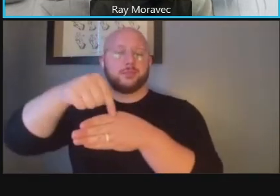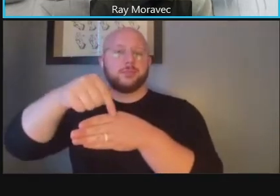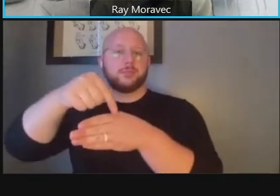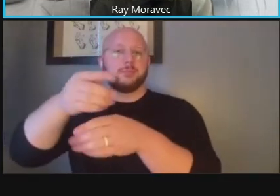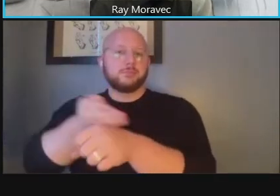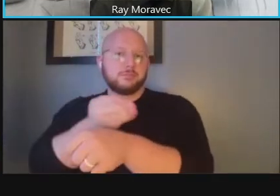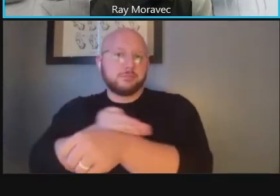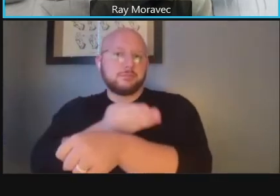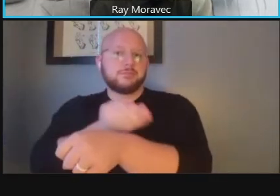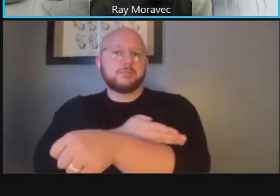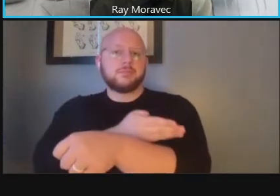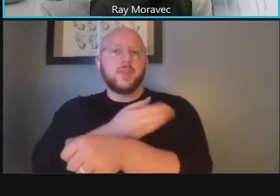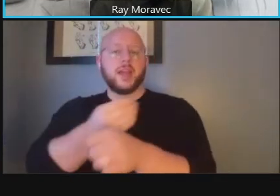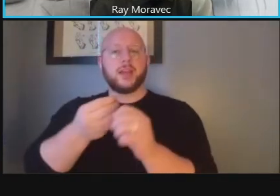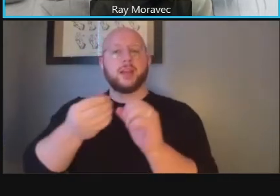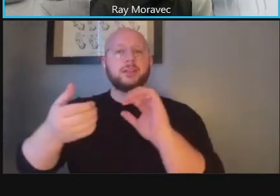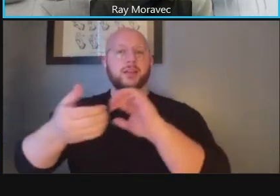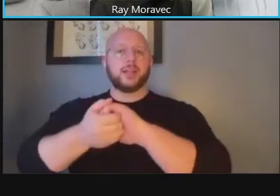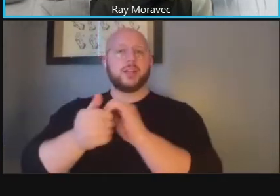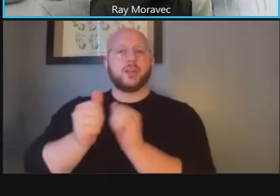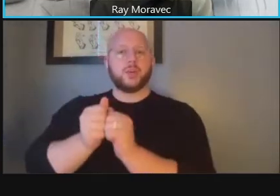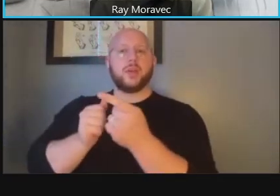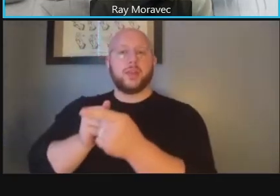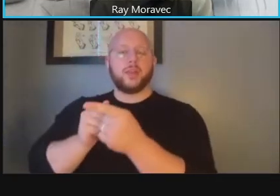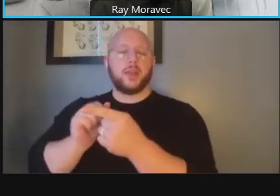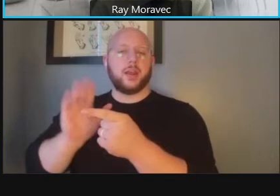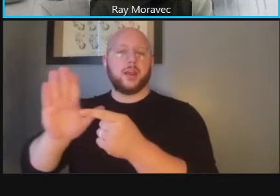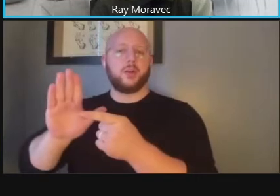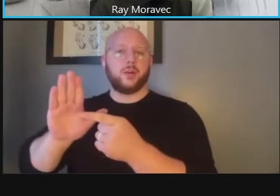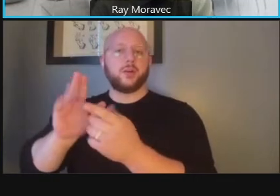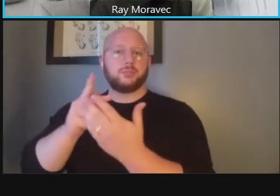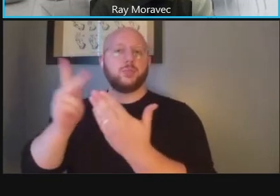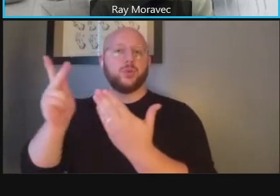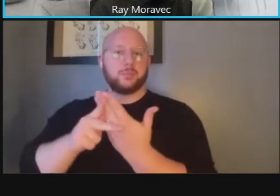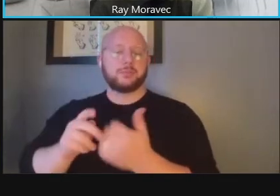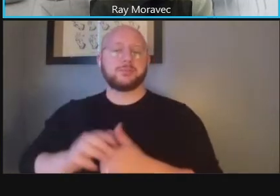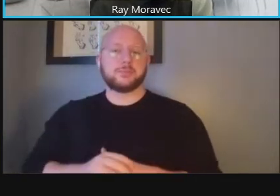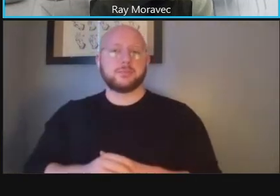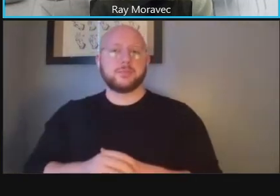course with the connecticut avenue study as well as what improvements may be needed along van